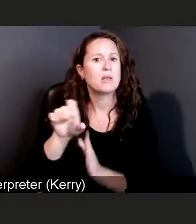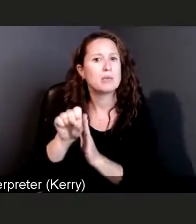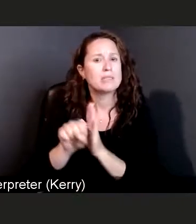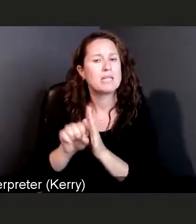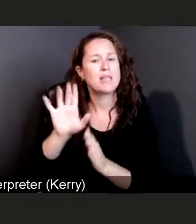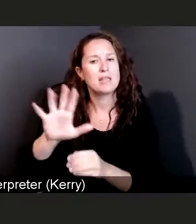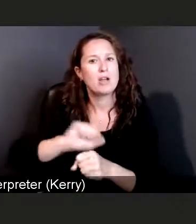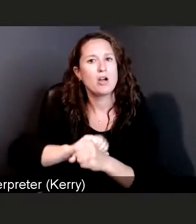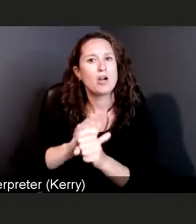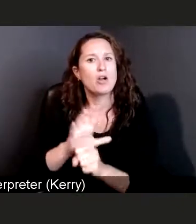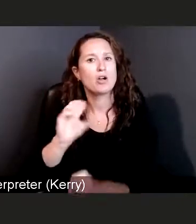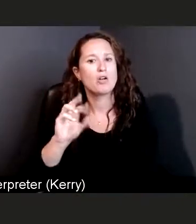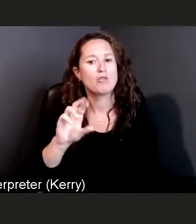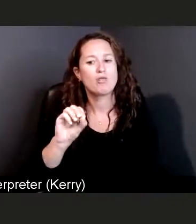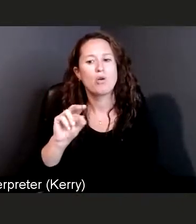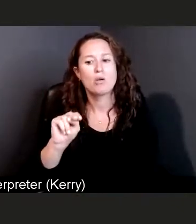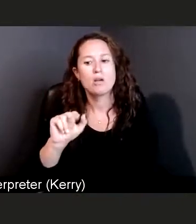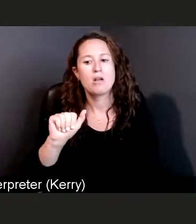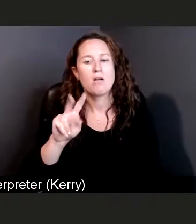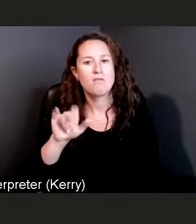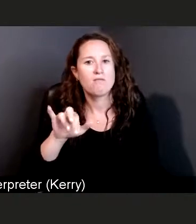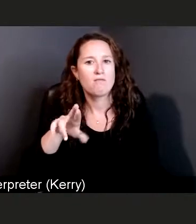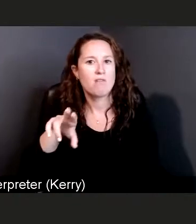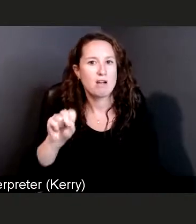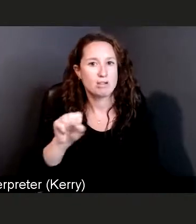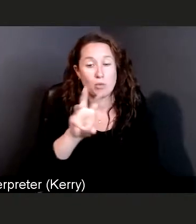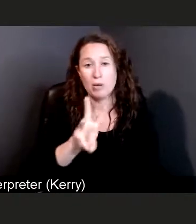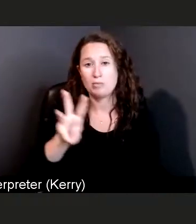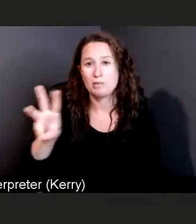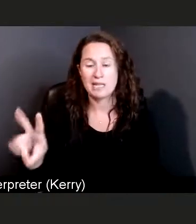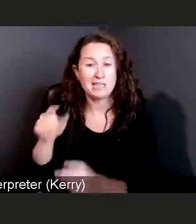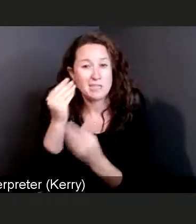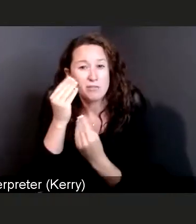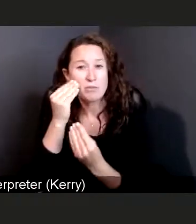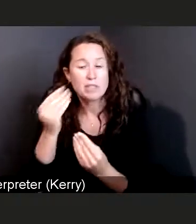This is not information that is only available to myself